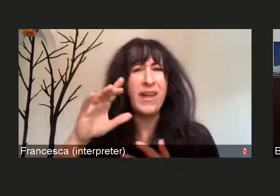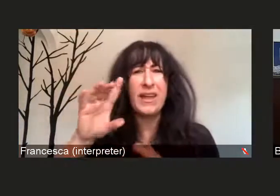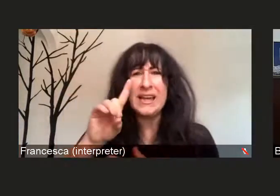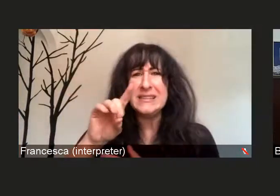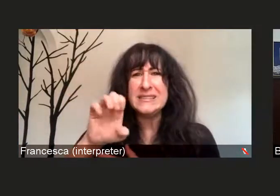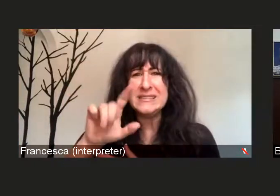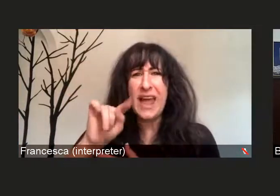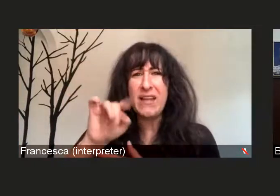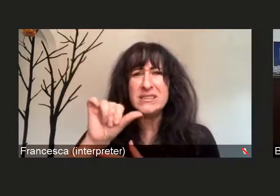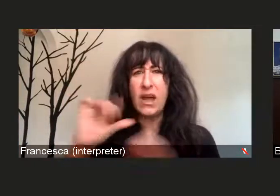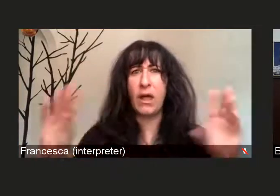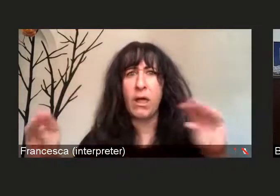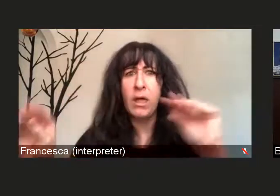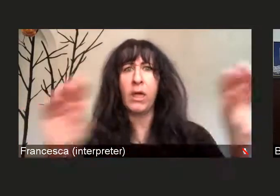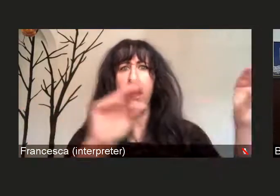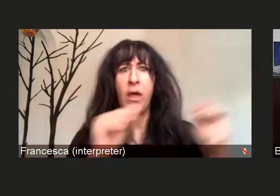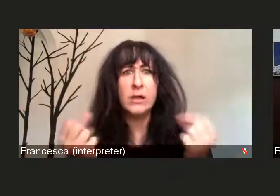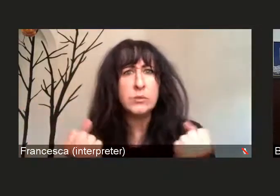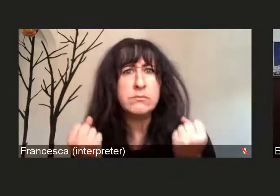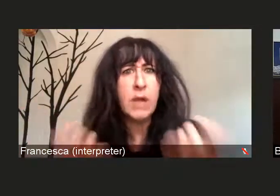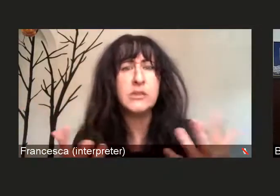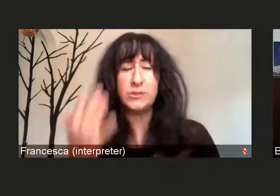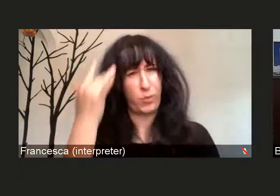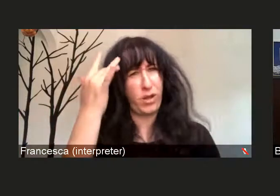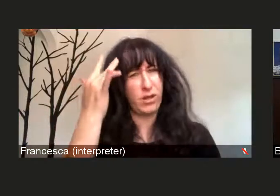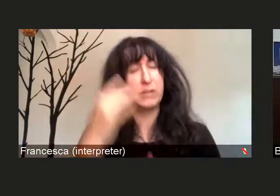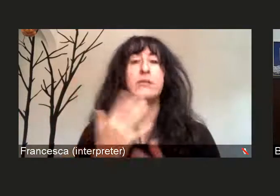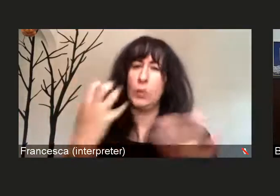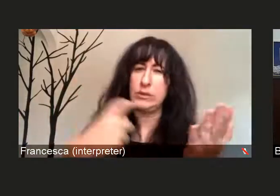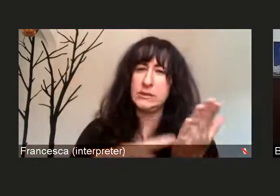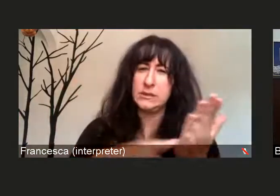and I also want to take a few minutes to talk about the CDC,